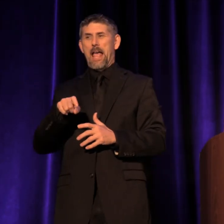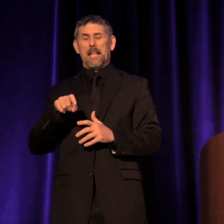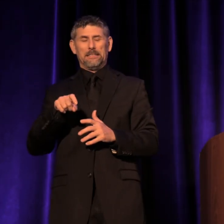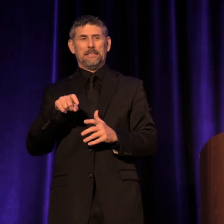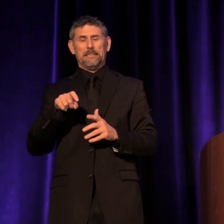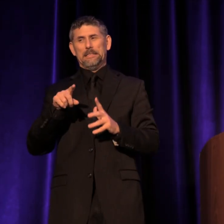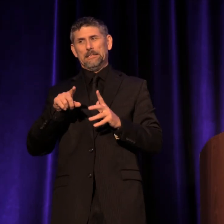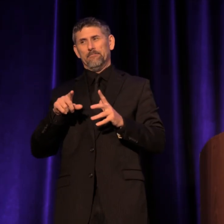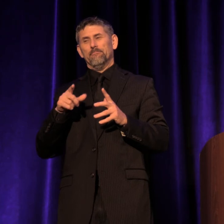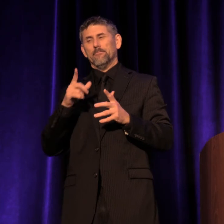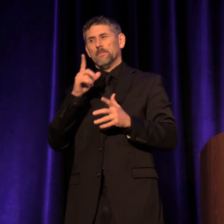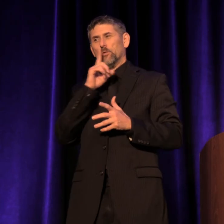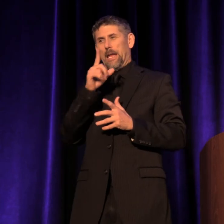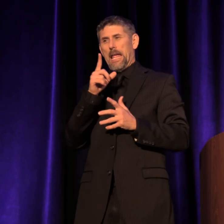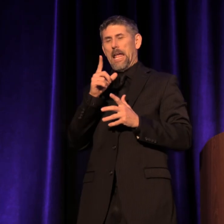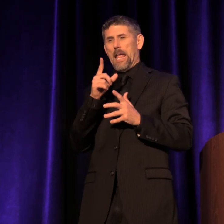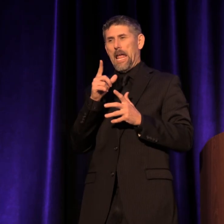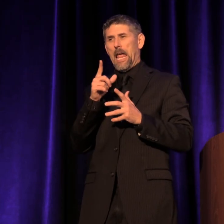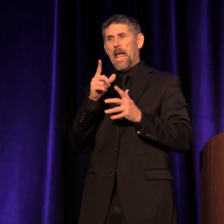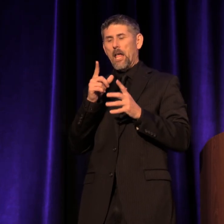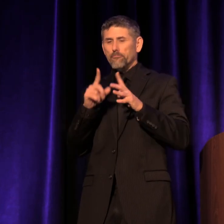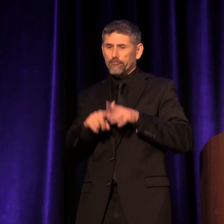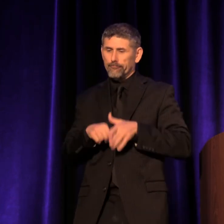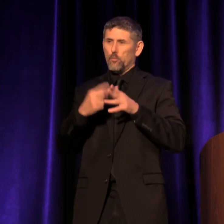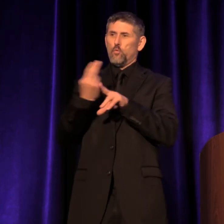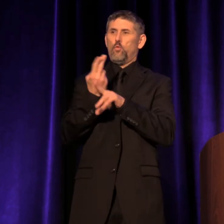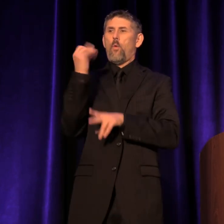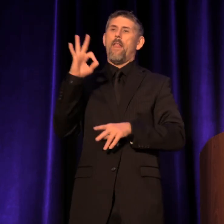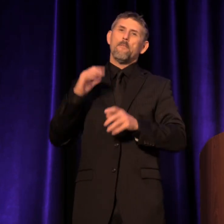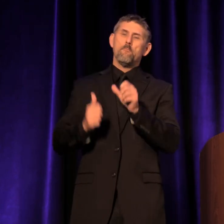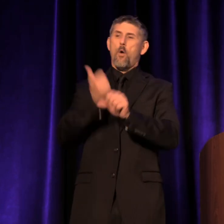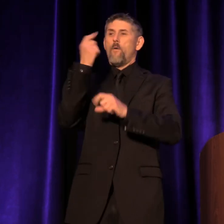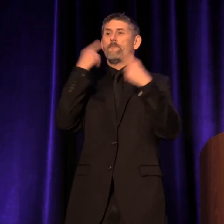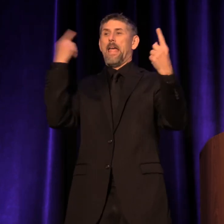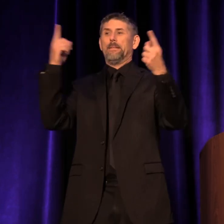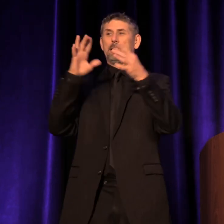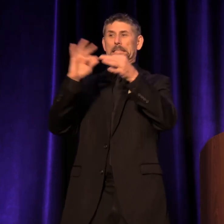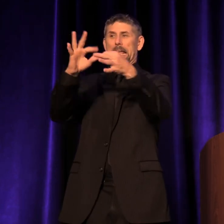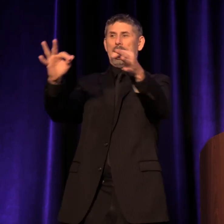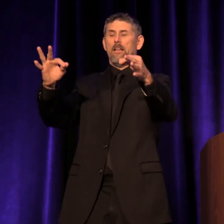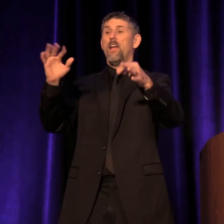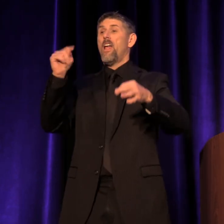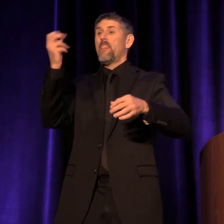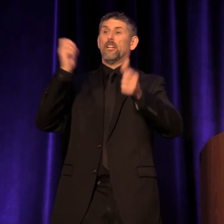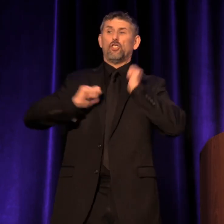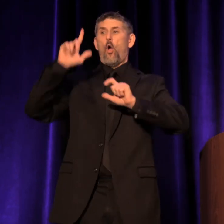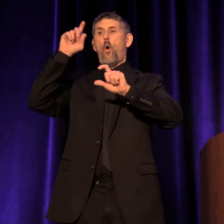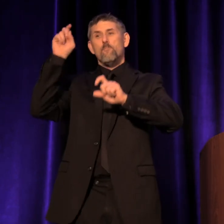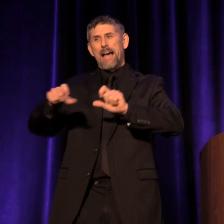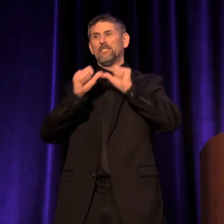one of the most famous sayings in our profession, or at least one of them: "The show must go on!"